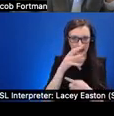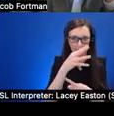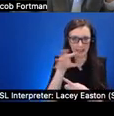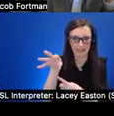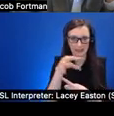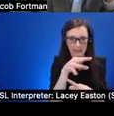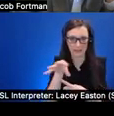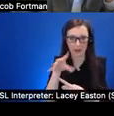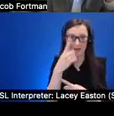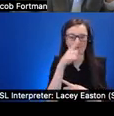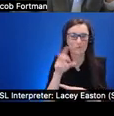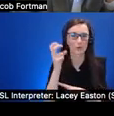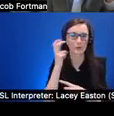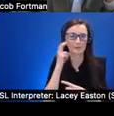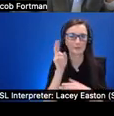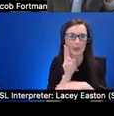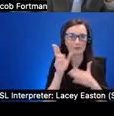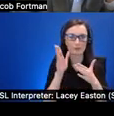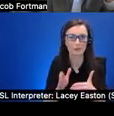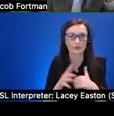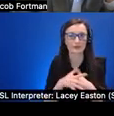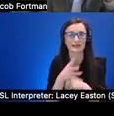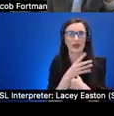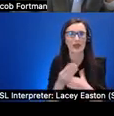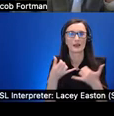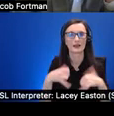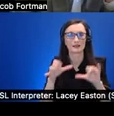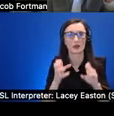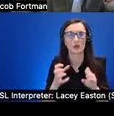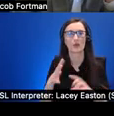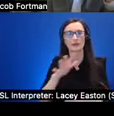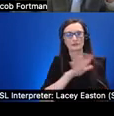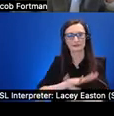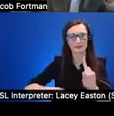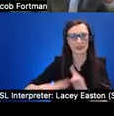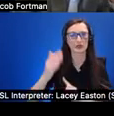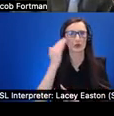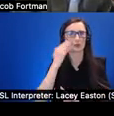and we want to still retain the spatial awareness and the spatial content in these experiences